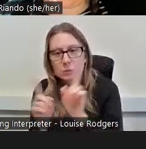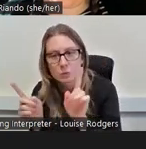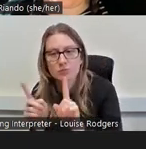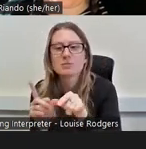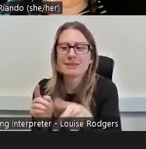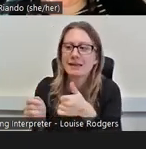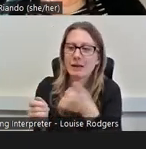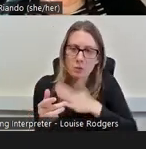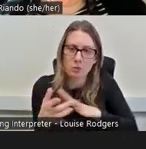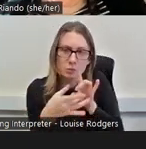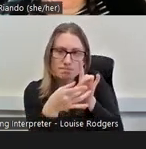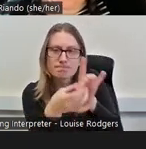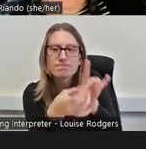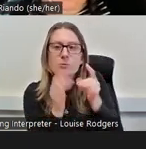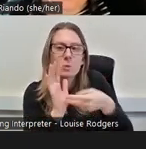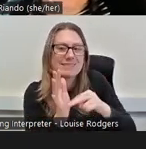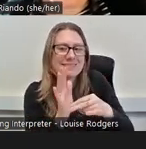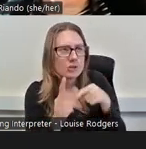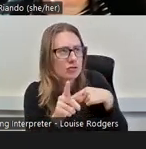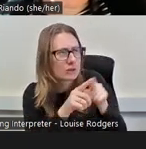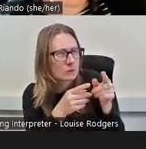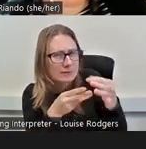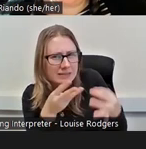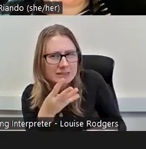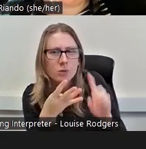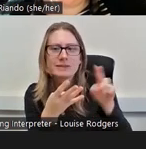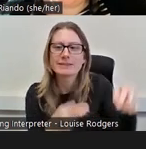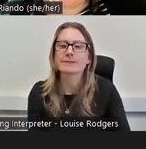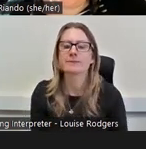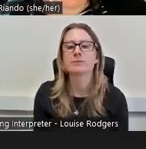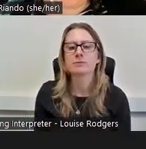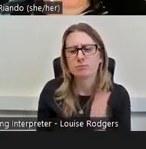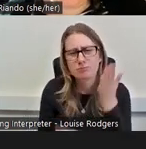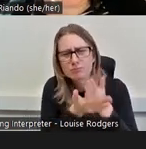organisations if they could’, absolutely because we're often just going out there with ‘oh we've